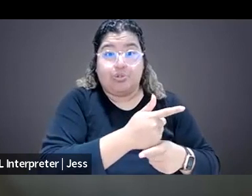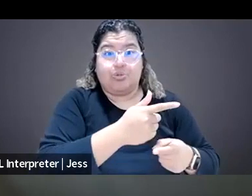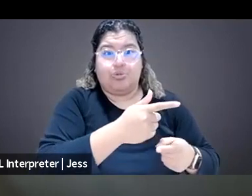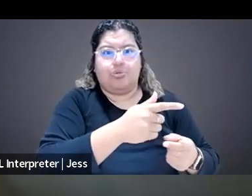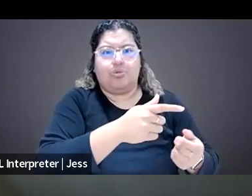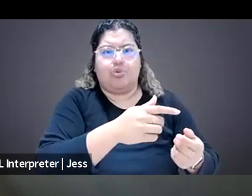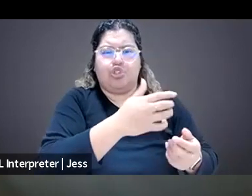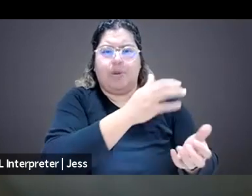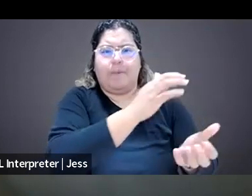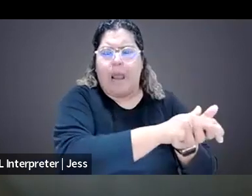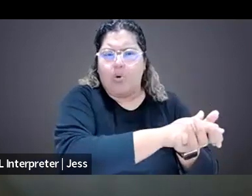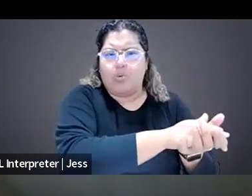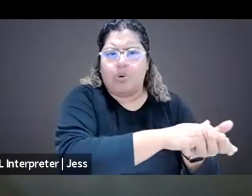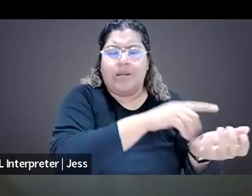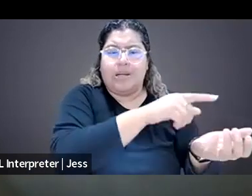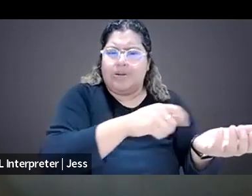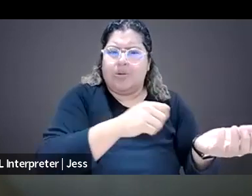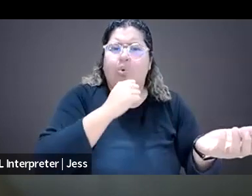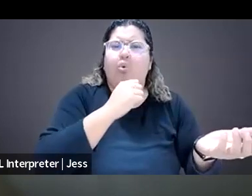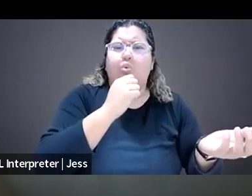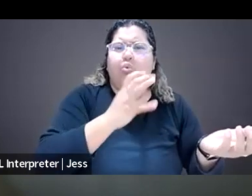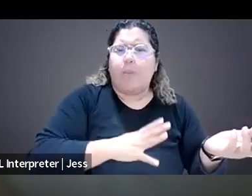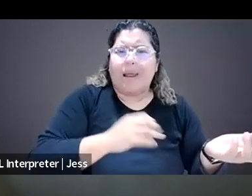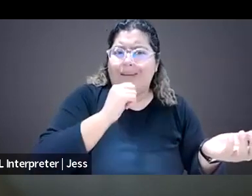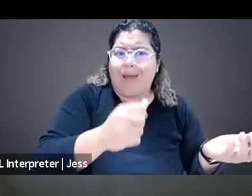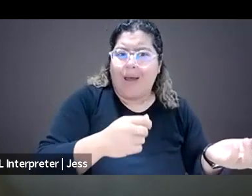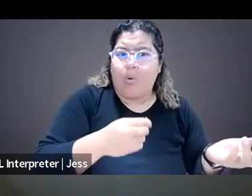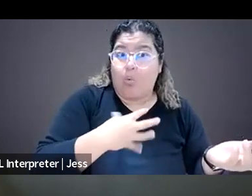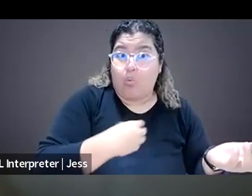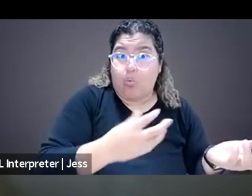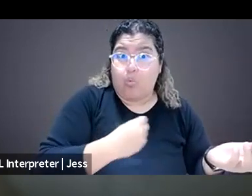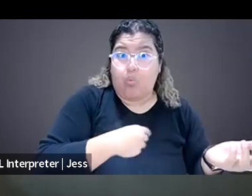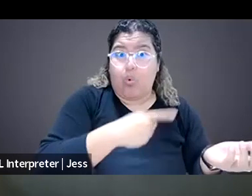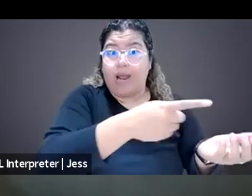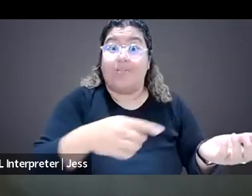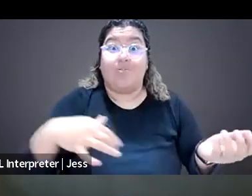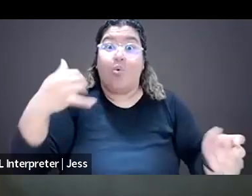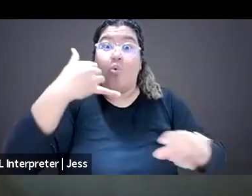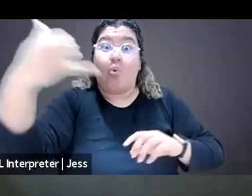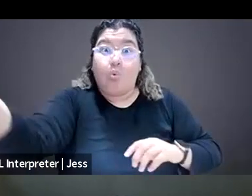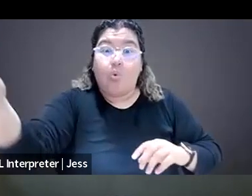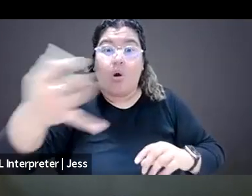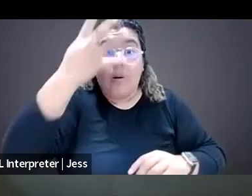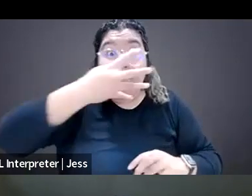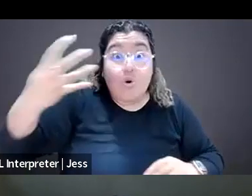accuse her of grooming, and just a lot of stuff that they've done to my sibling family